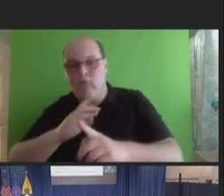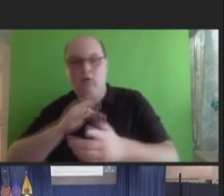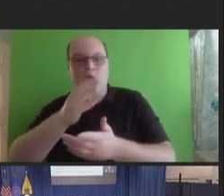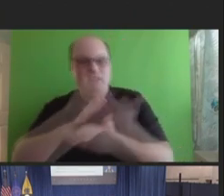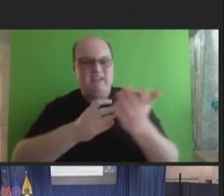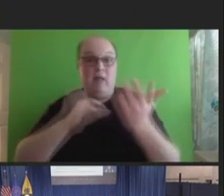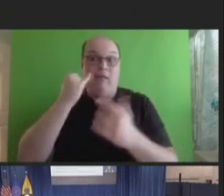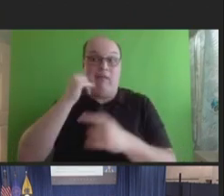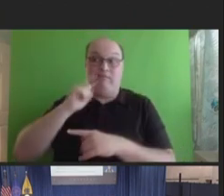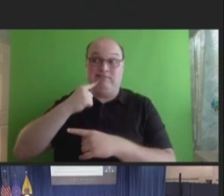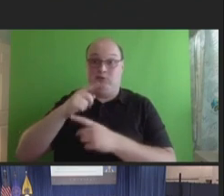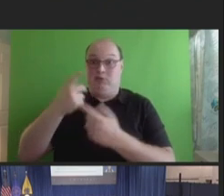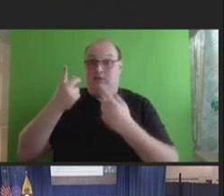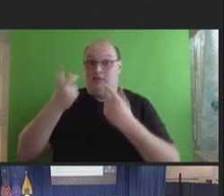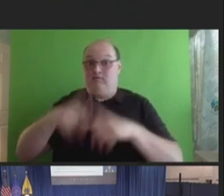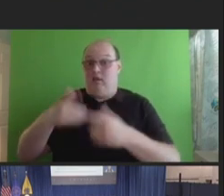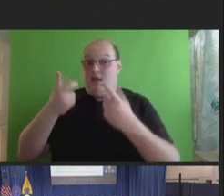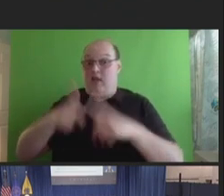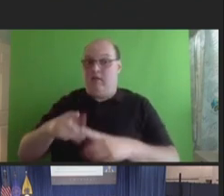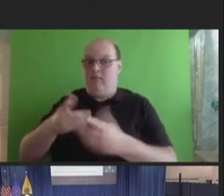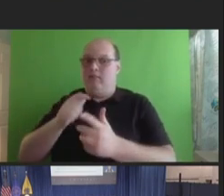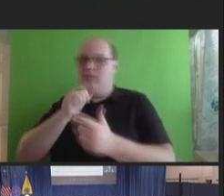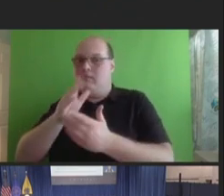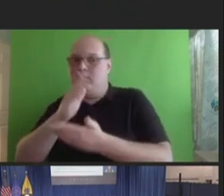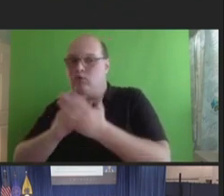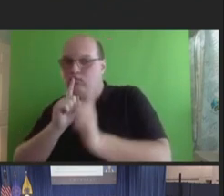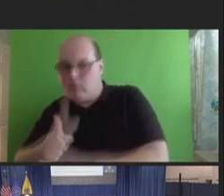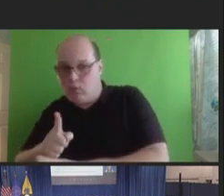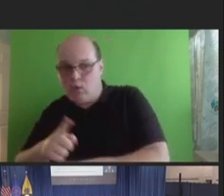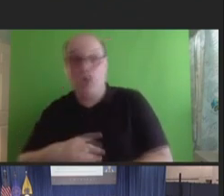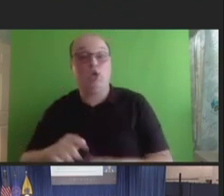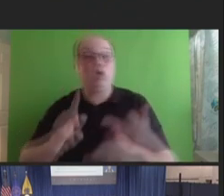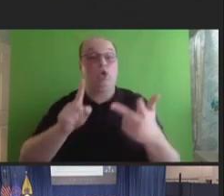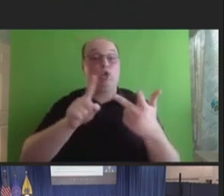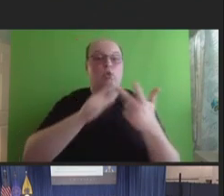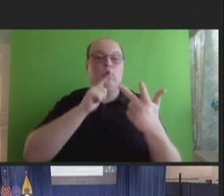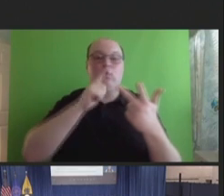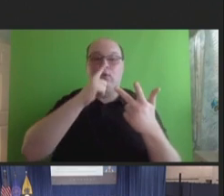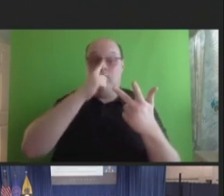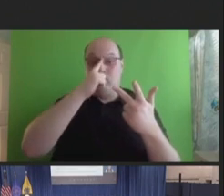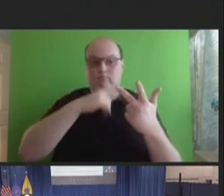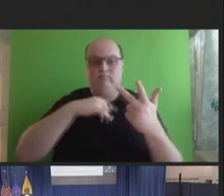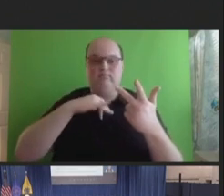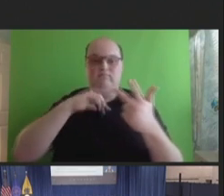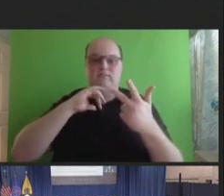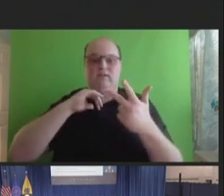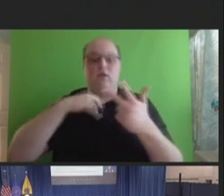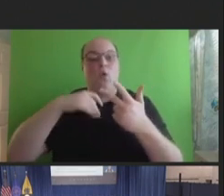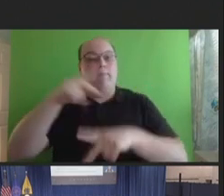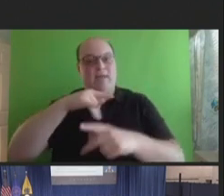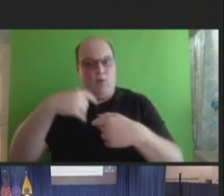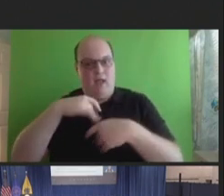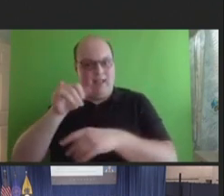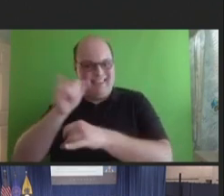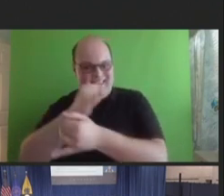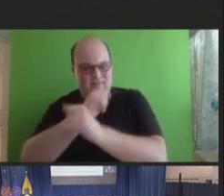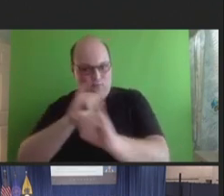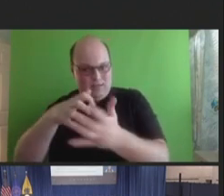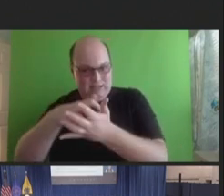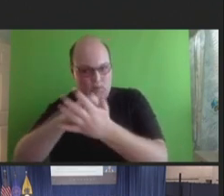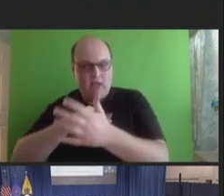Third, V-safe does not collect information on immunocompromised and VAERS does not ask